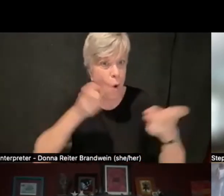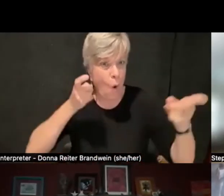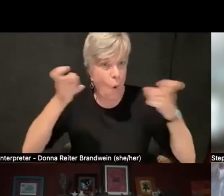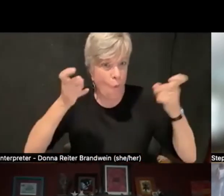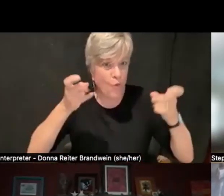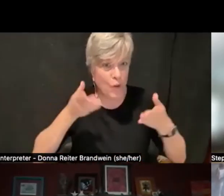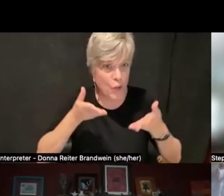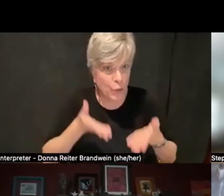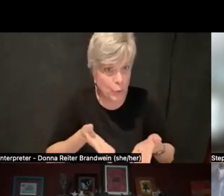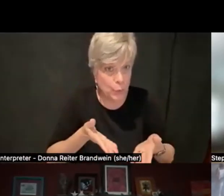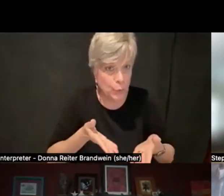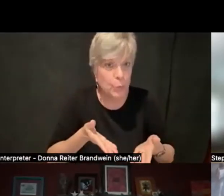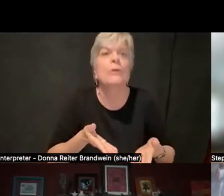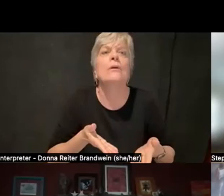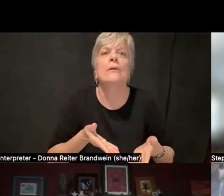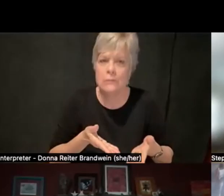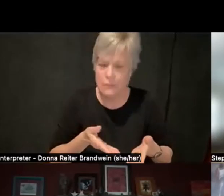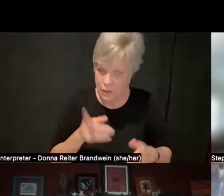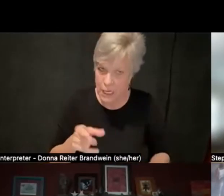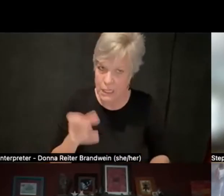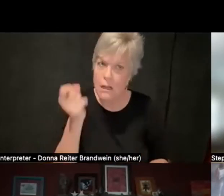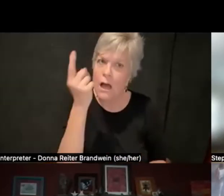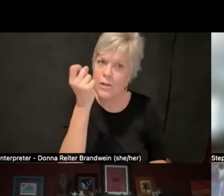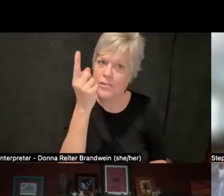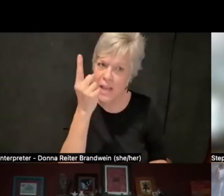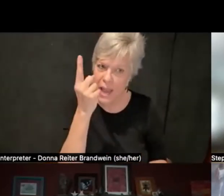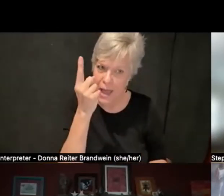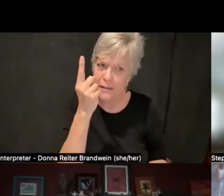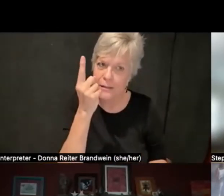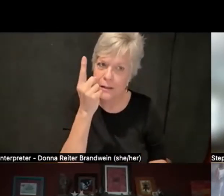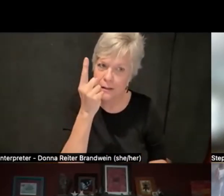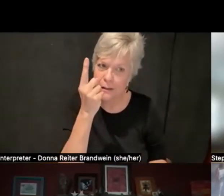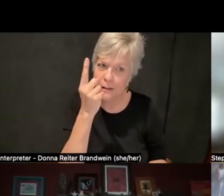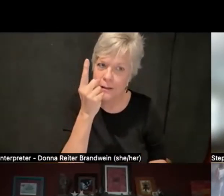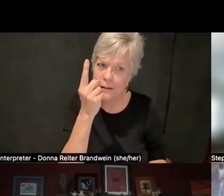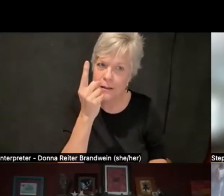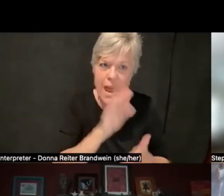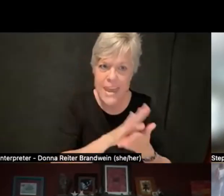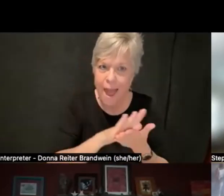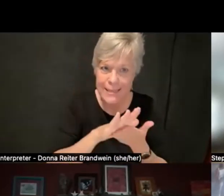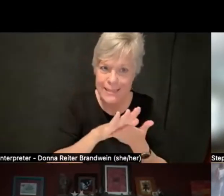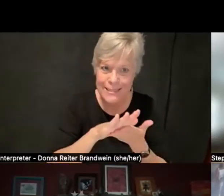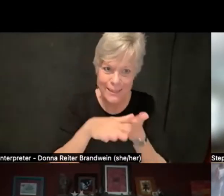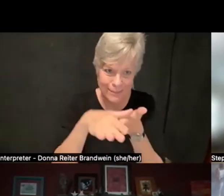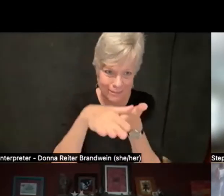you need to understand that niceness isn't always everything.